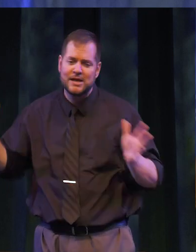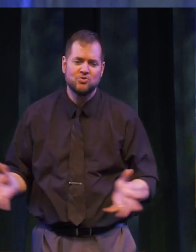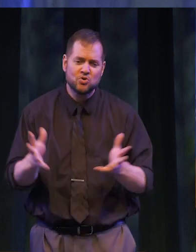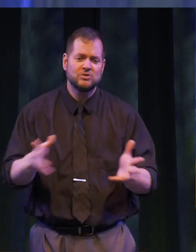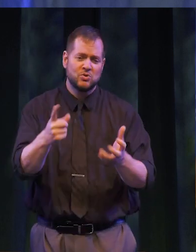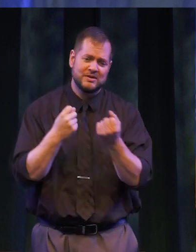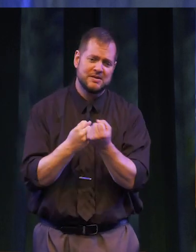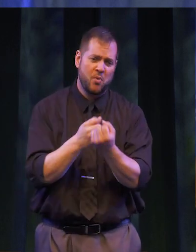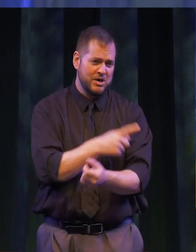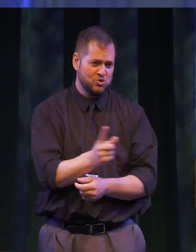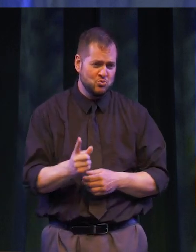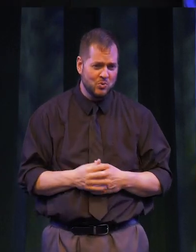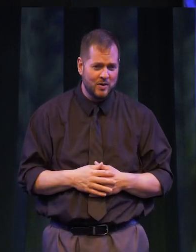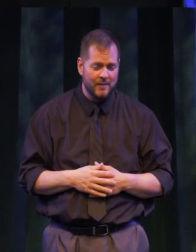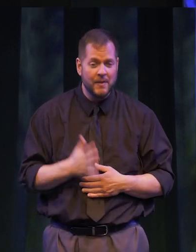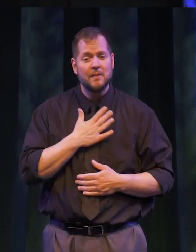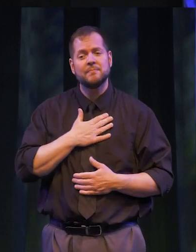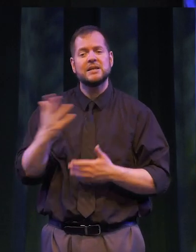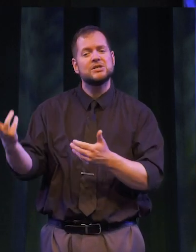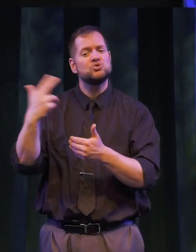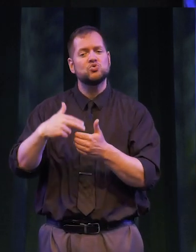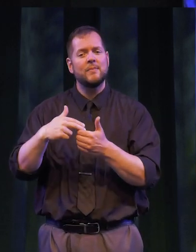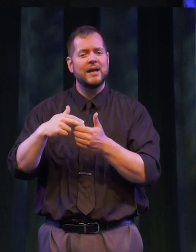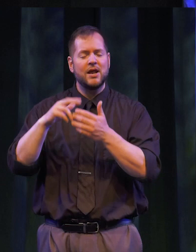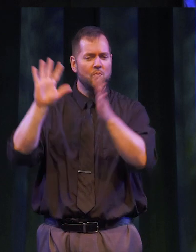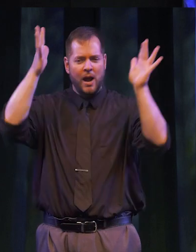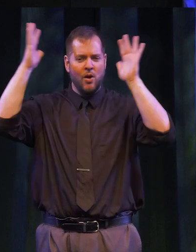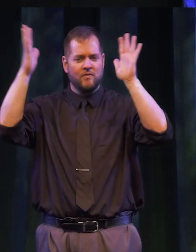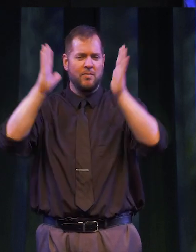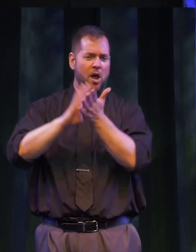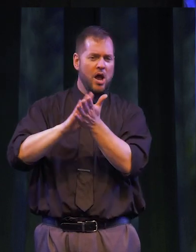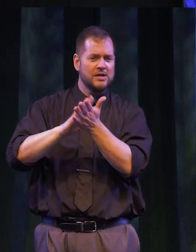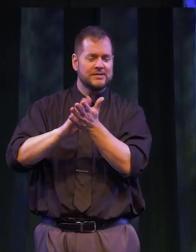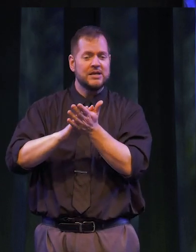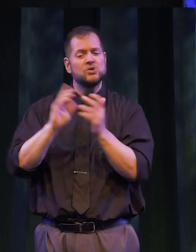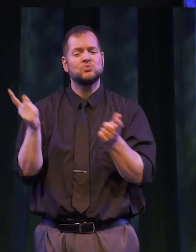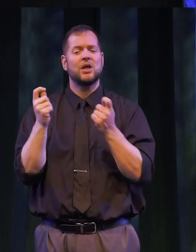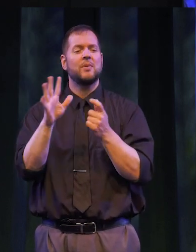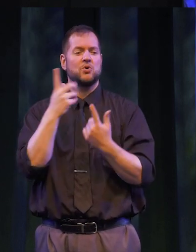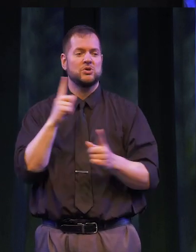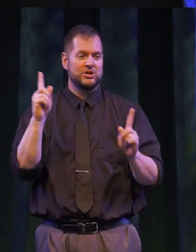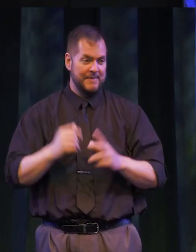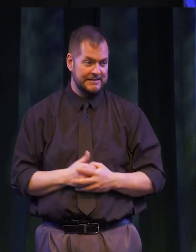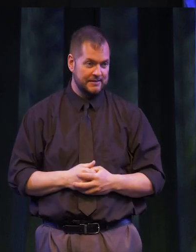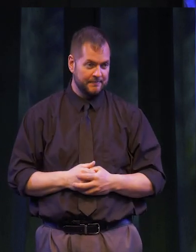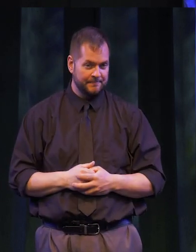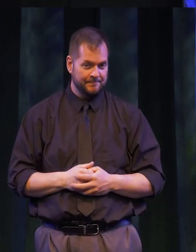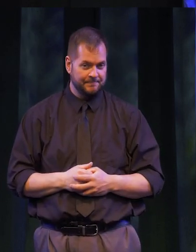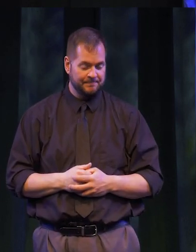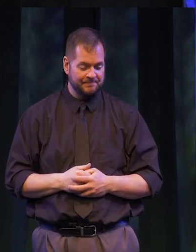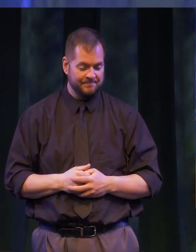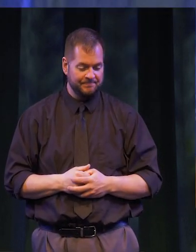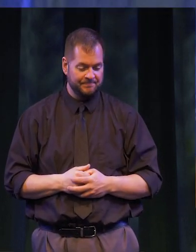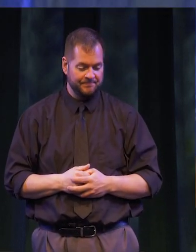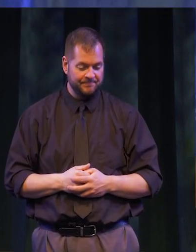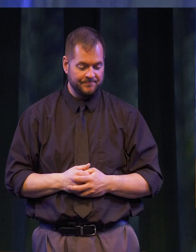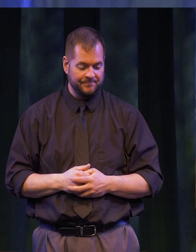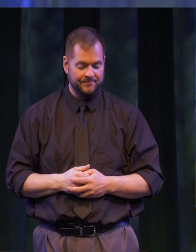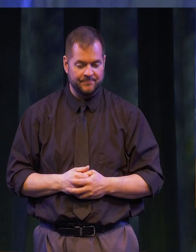and supported you. Please join me in a round of applause to celebrate your achievements.